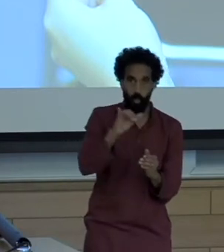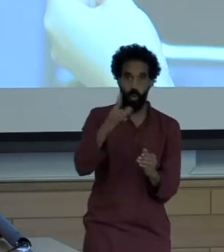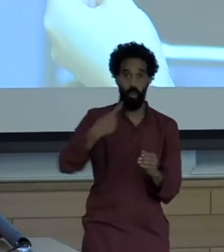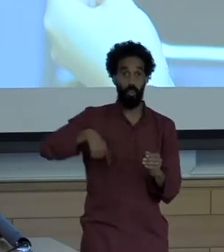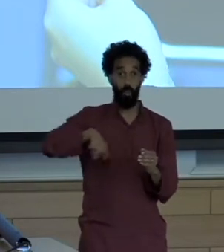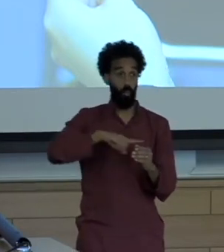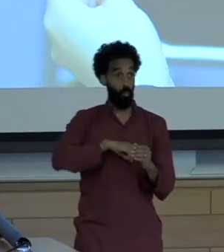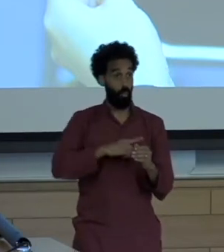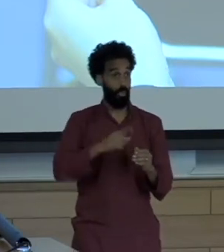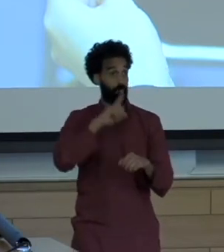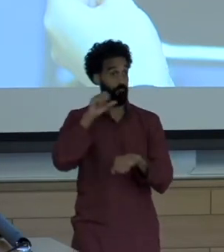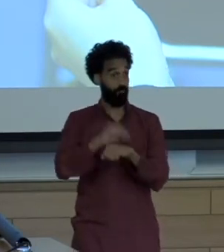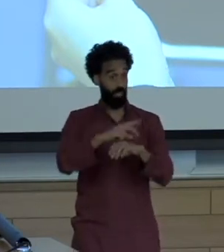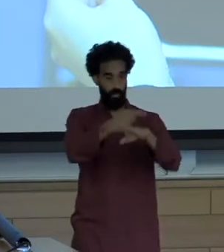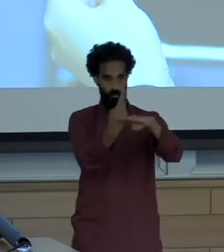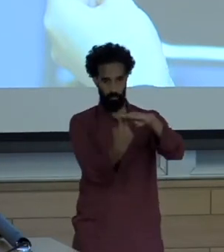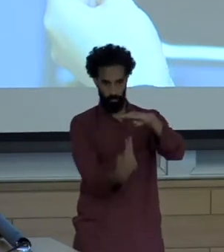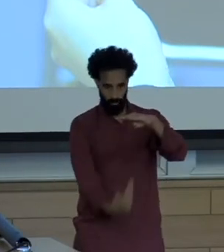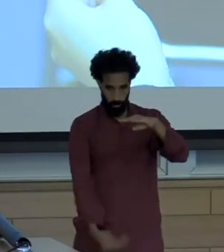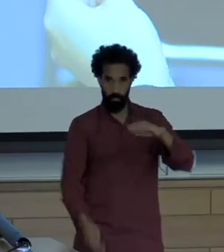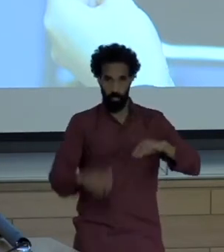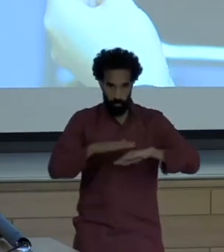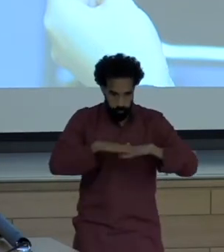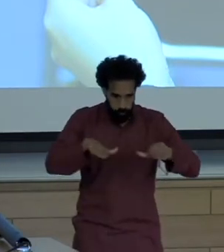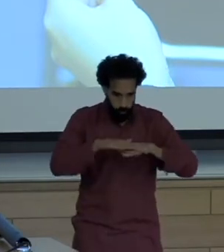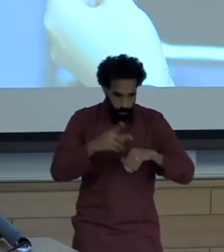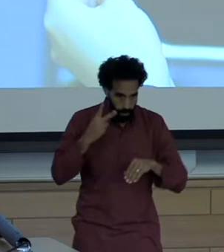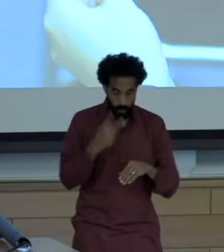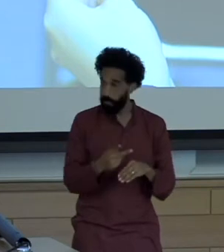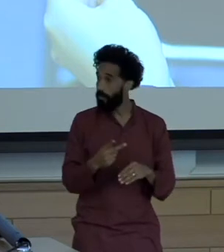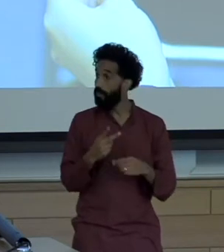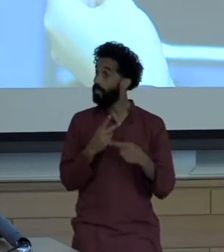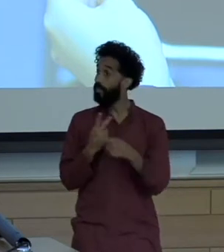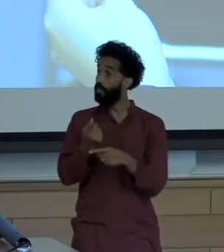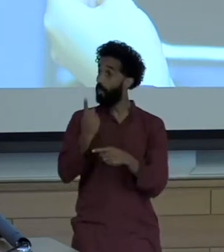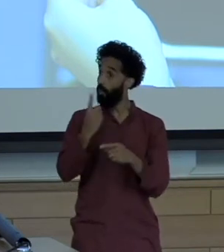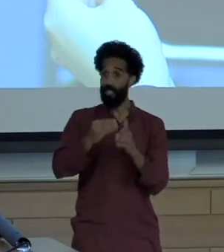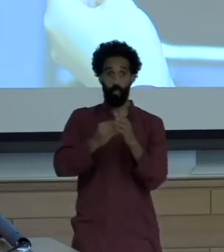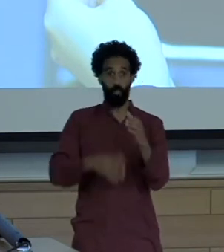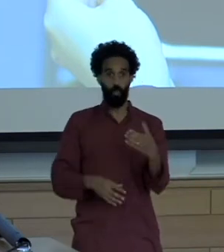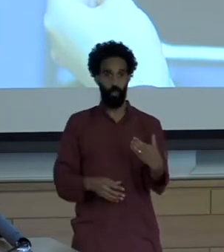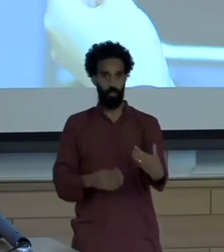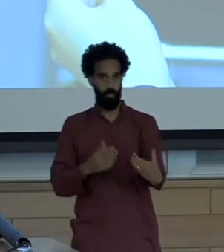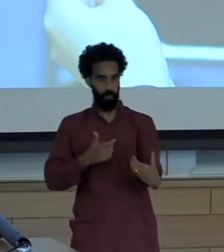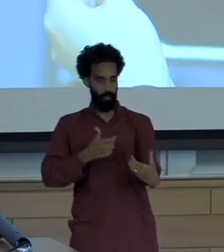so what you see there is one of my students taking a picture of That new coral that is growing